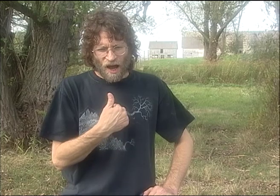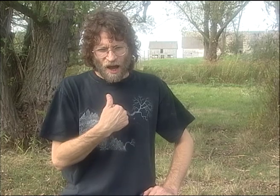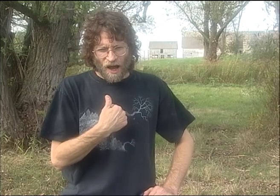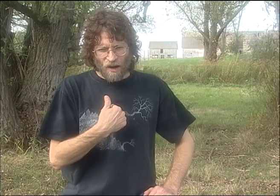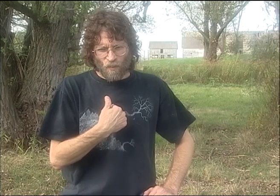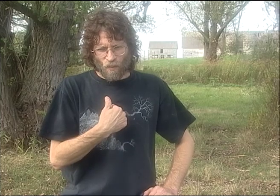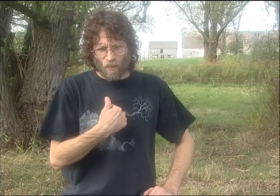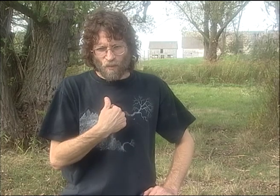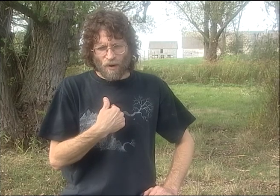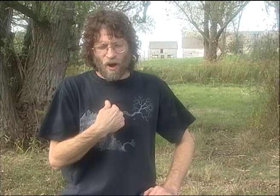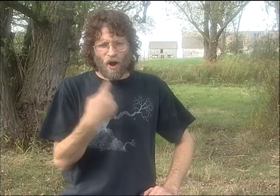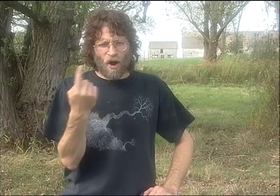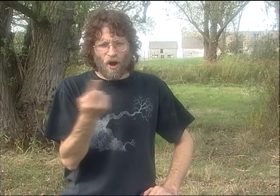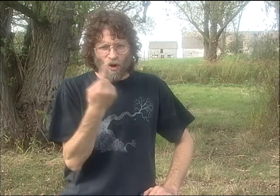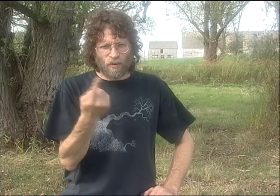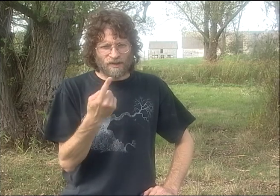I WAS NEVER A POET.